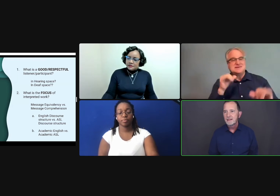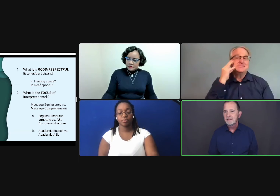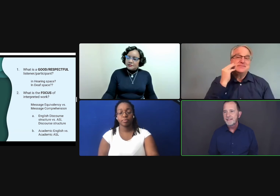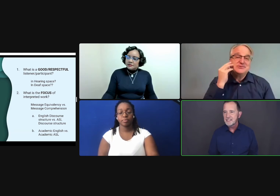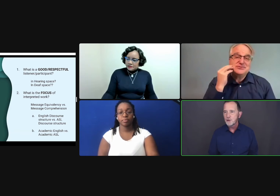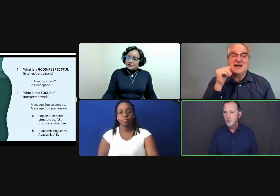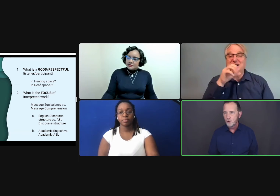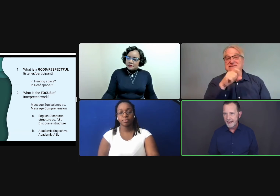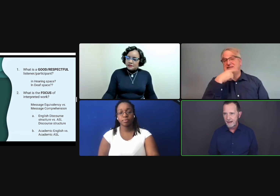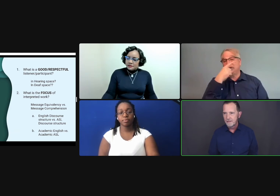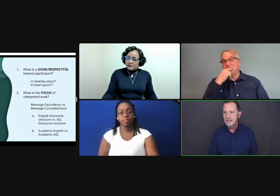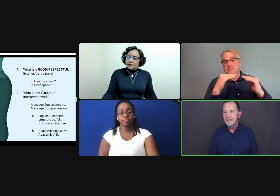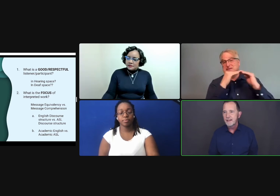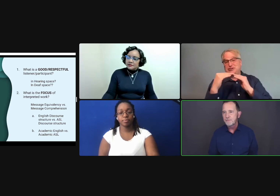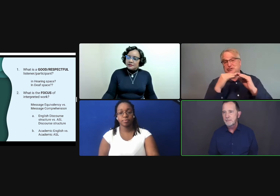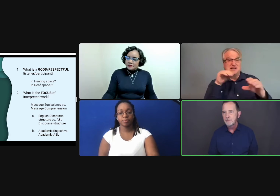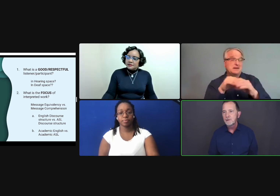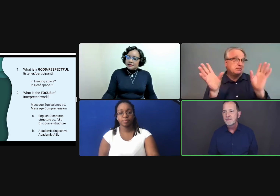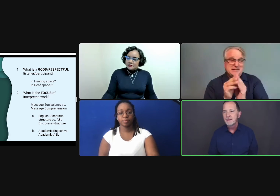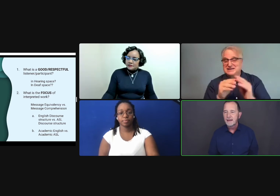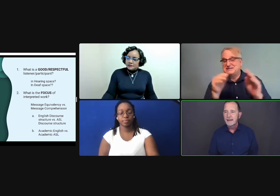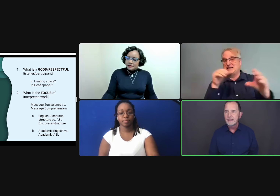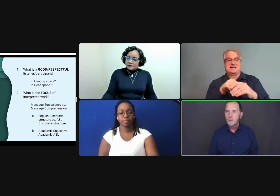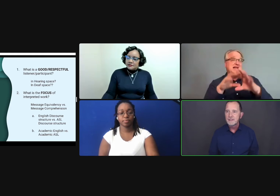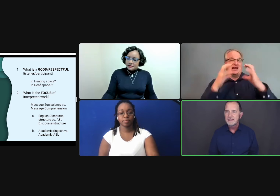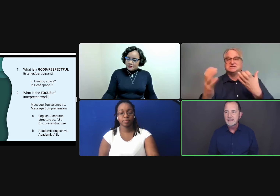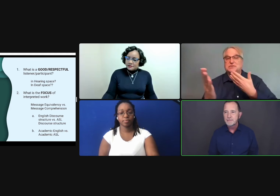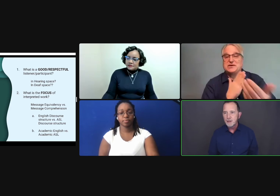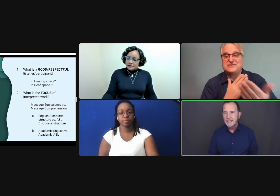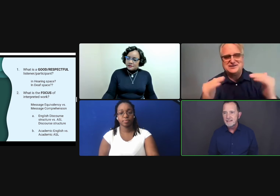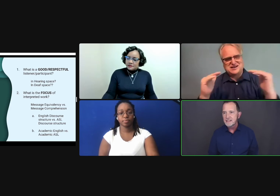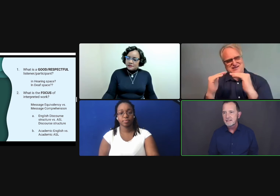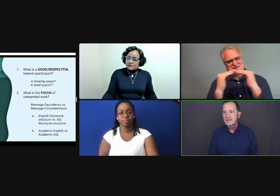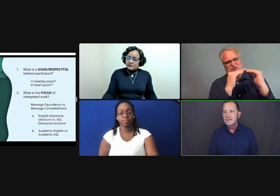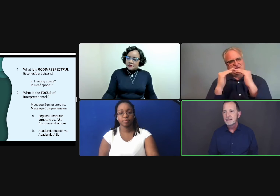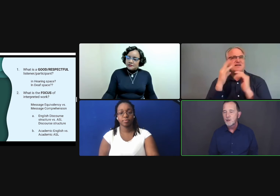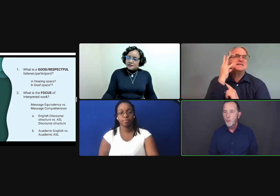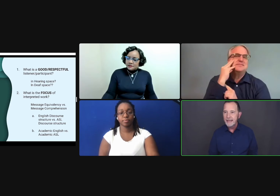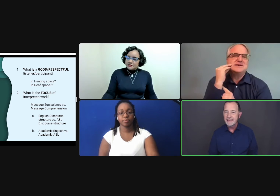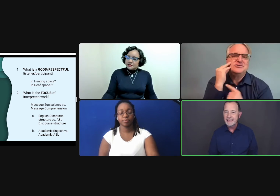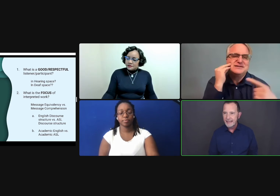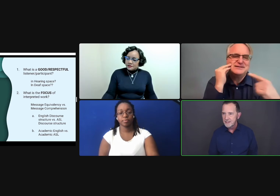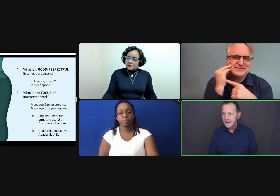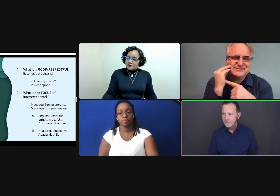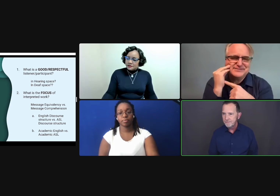If that's the goal we have, of giving deaf people an equivalent experience in a way that engages them